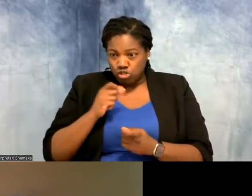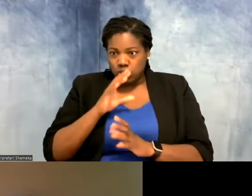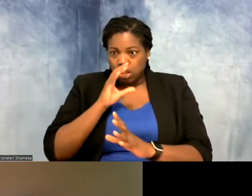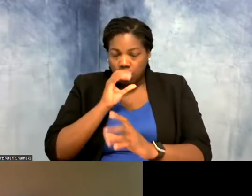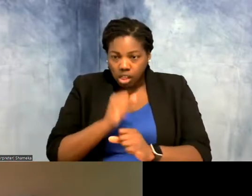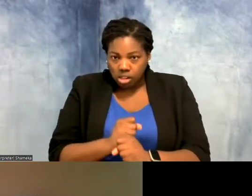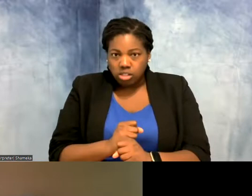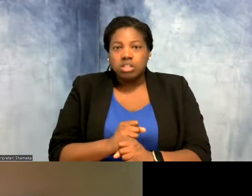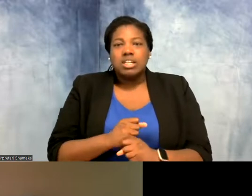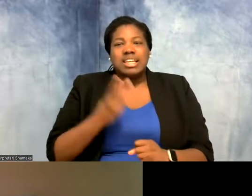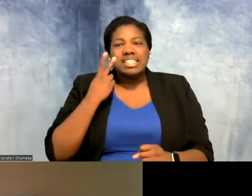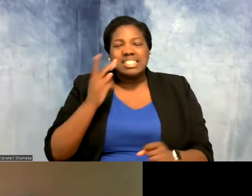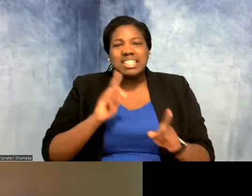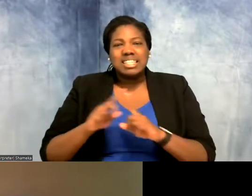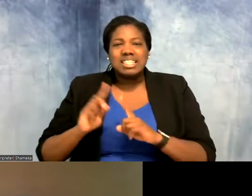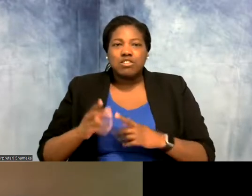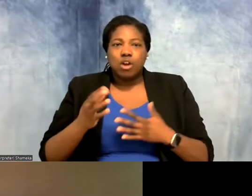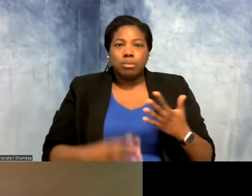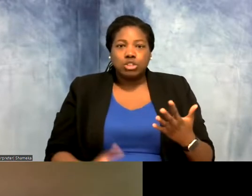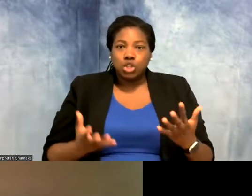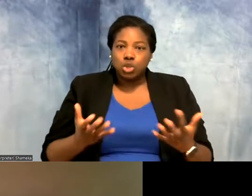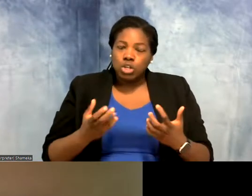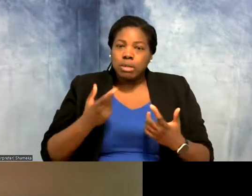different options for coding there. Because you want to be interested in the thing that you're